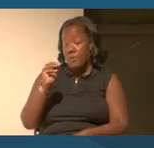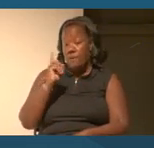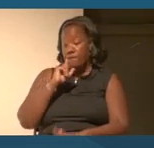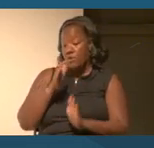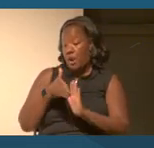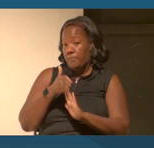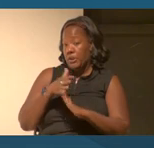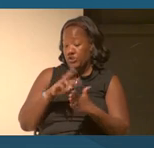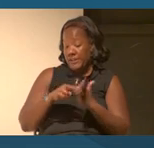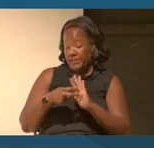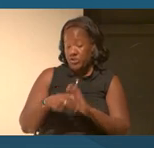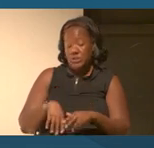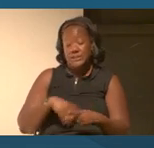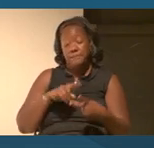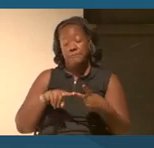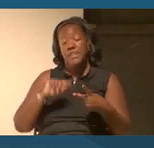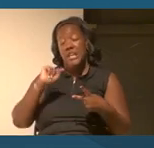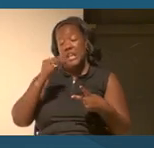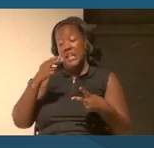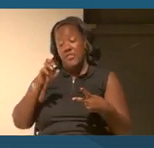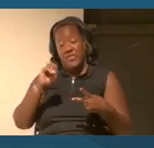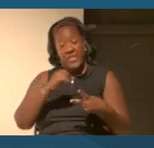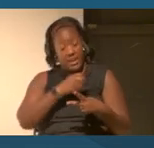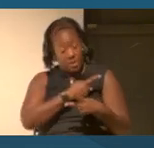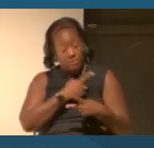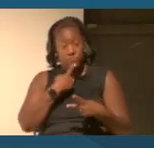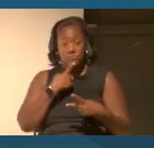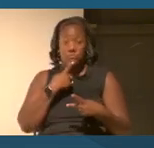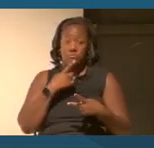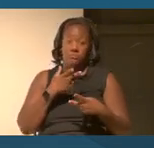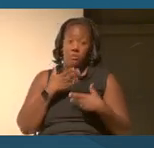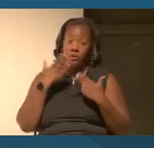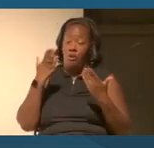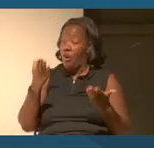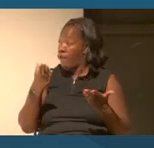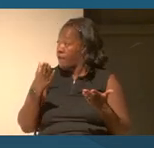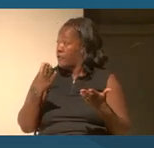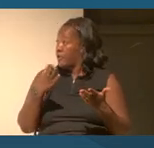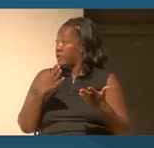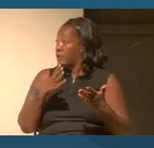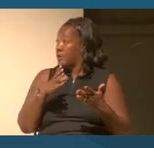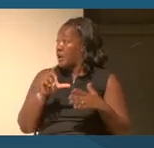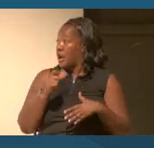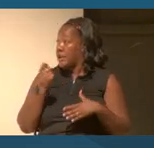Theo offered another way that we might be able to have an entry point into the video,